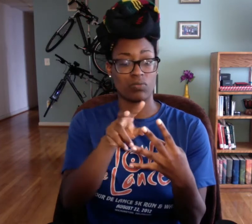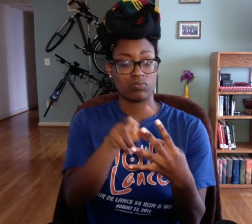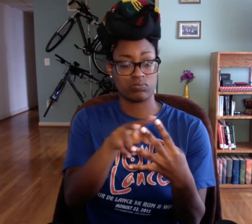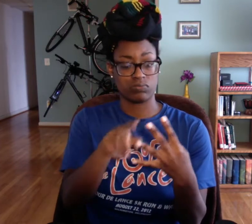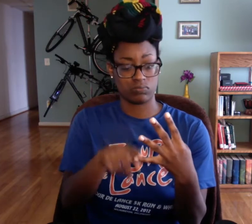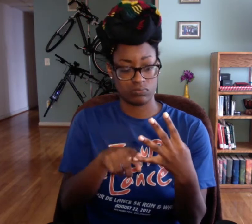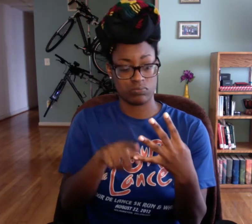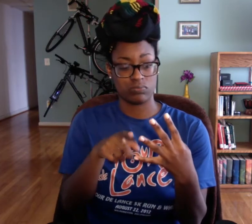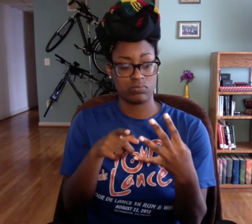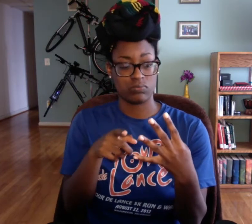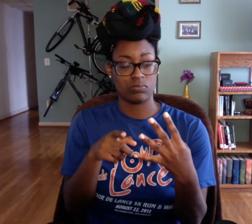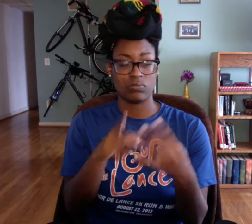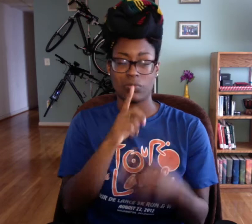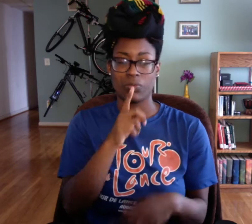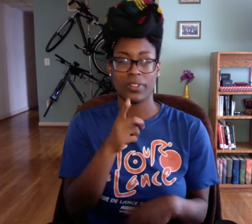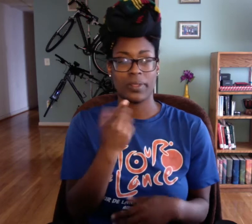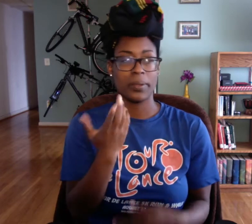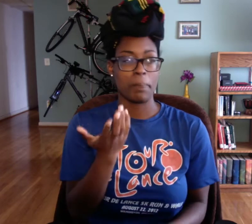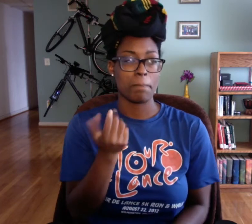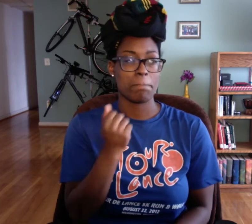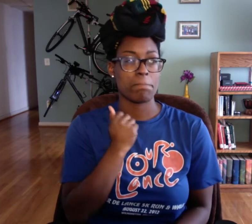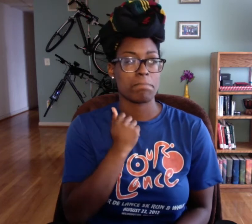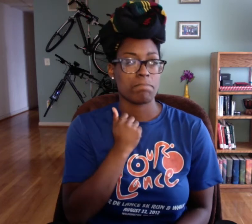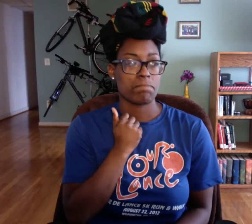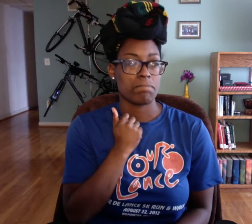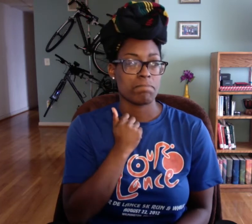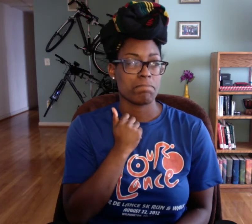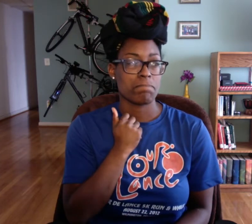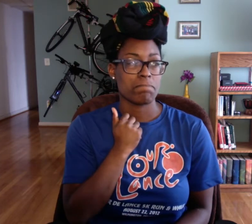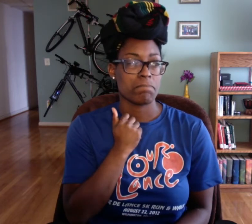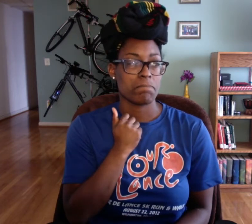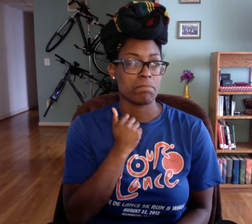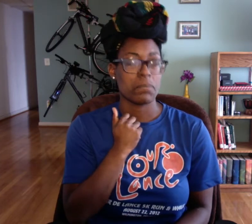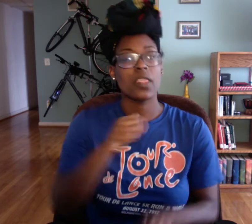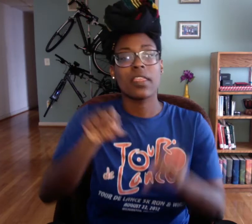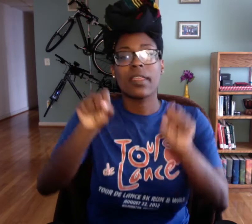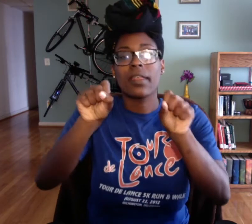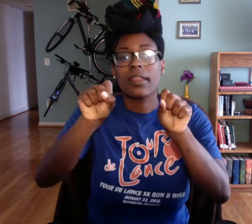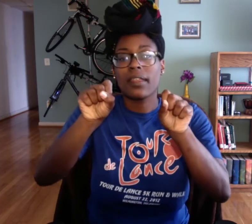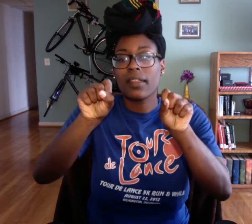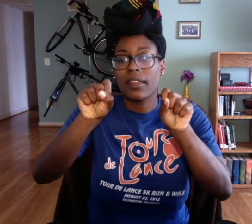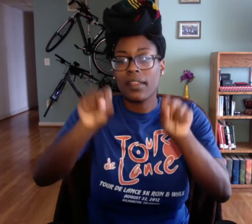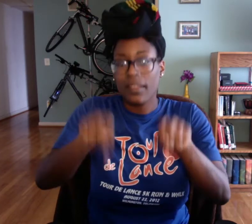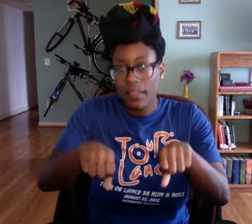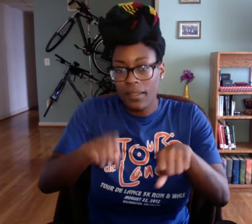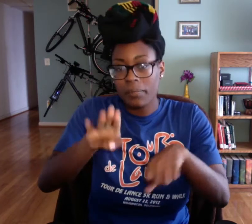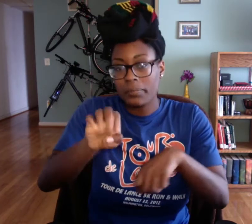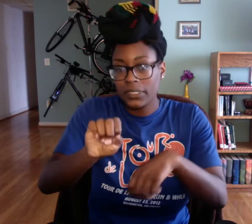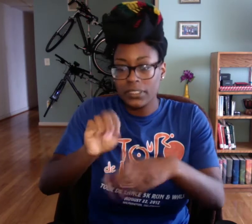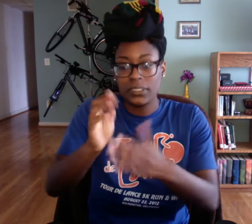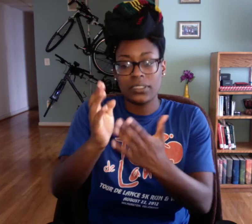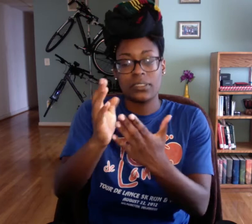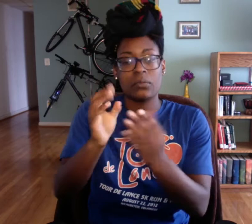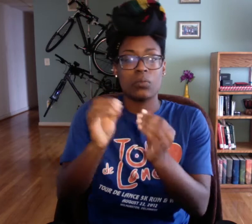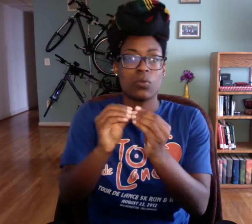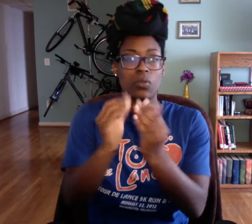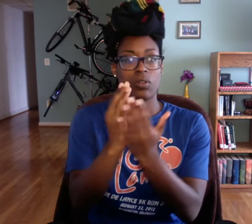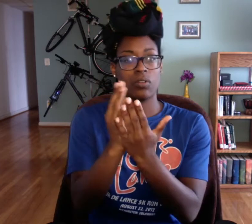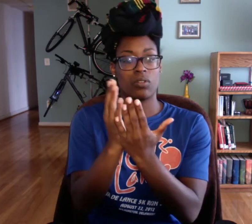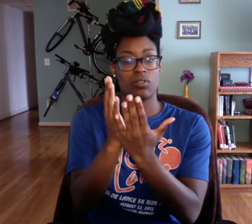And then I have one deaf teacher and he teaches the structure of language.